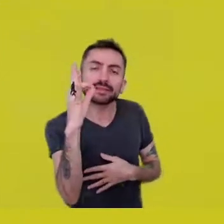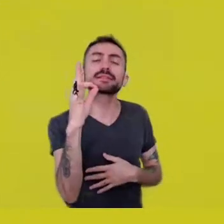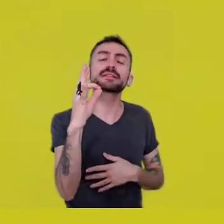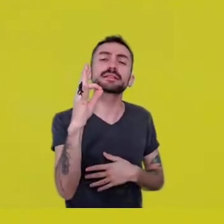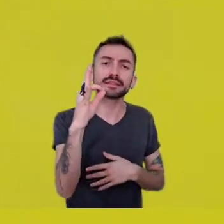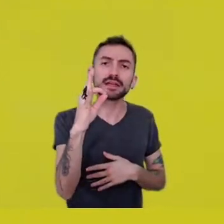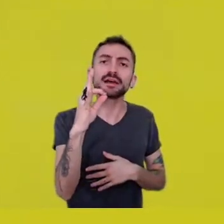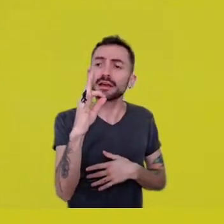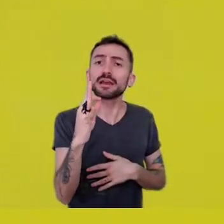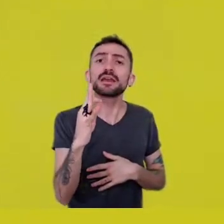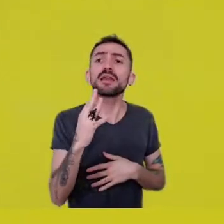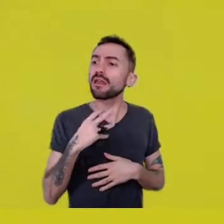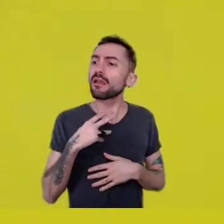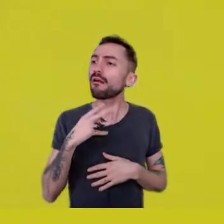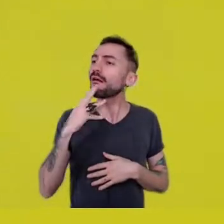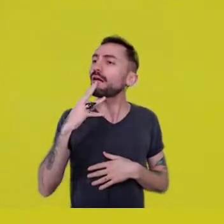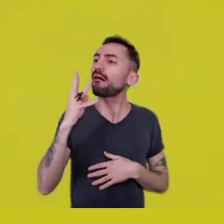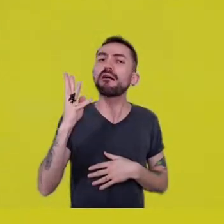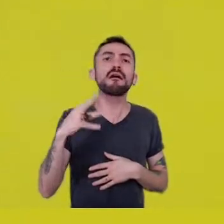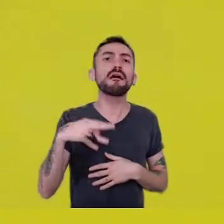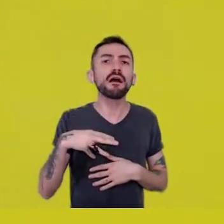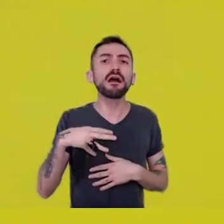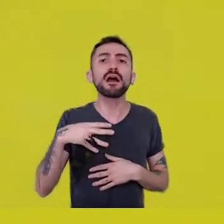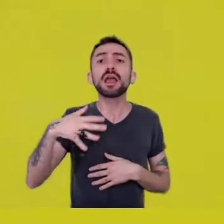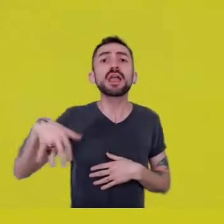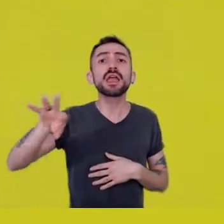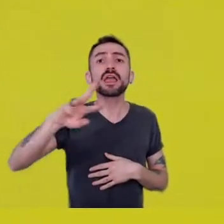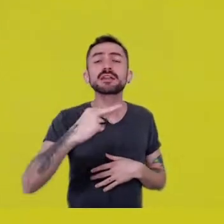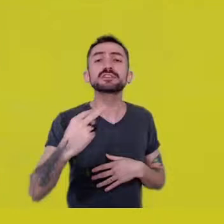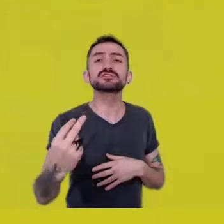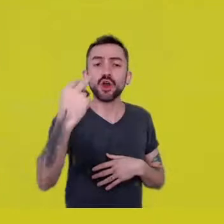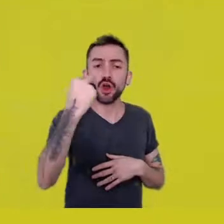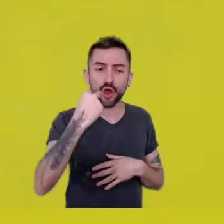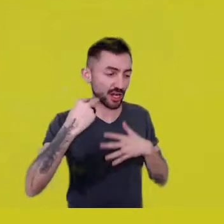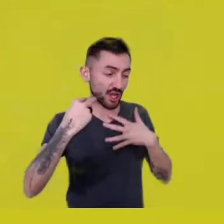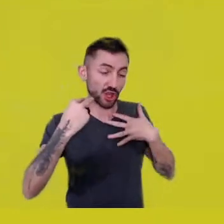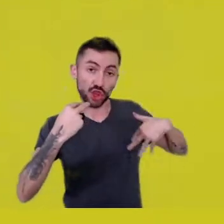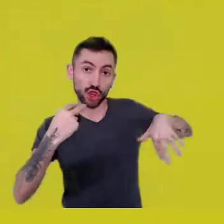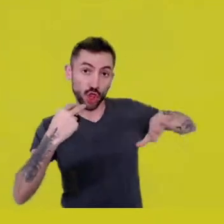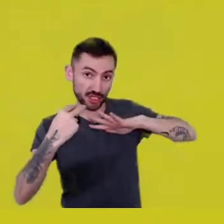projecting visions on us, “us”, plural,